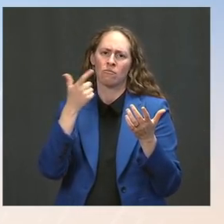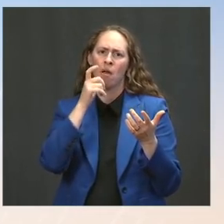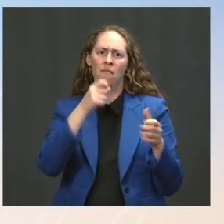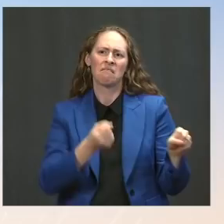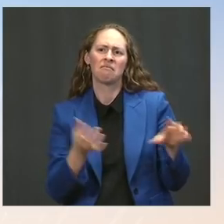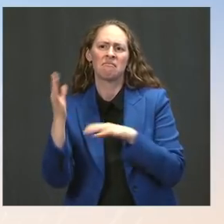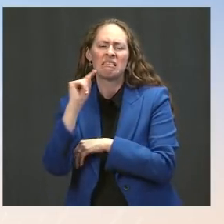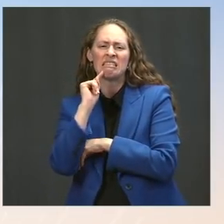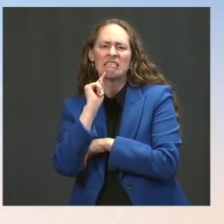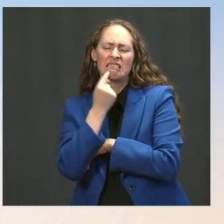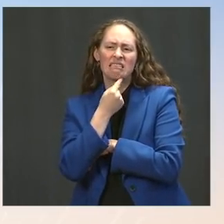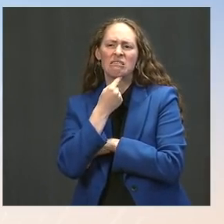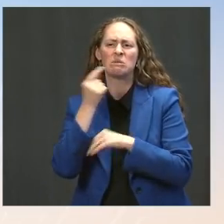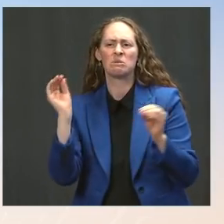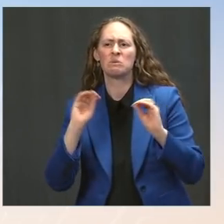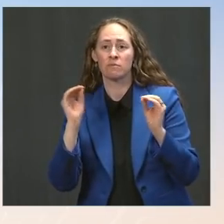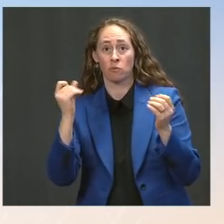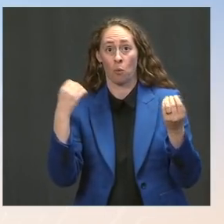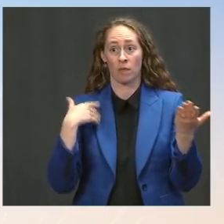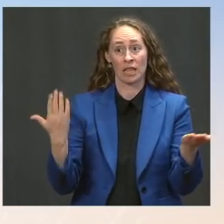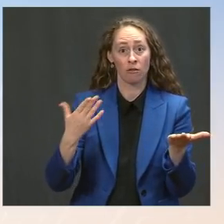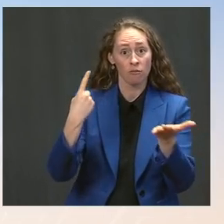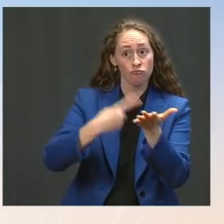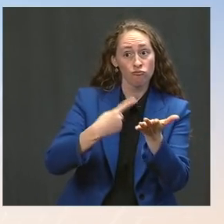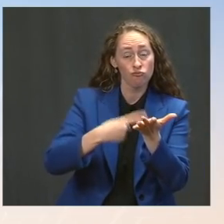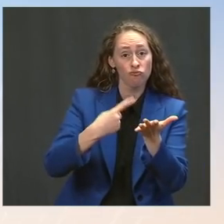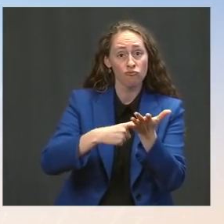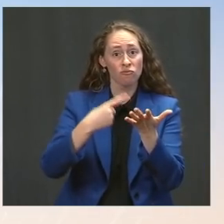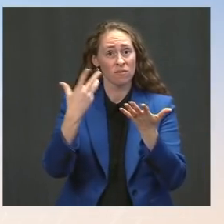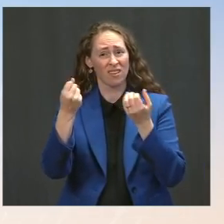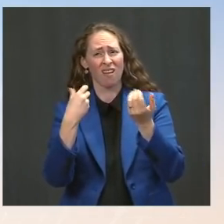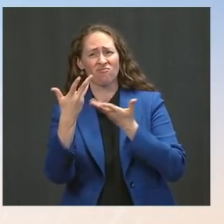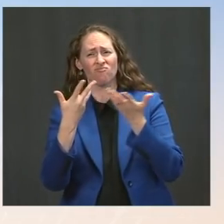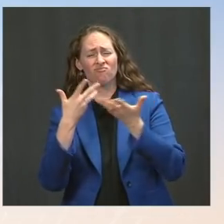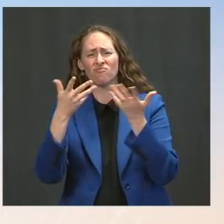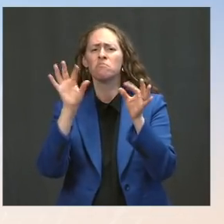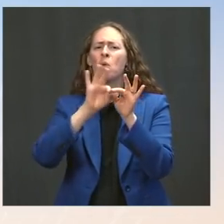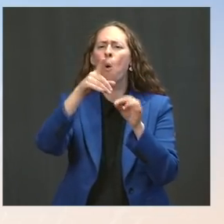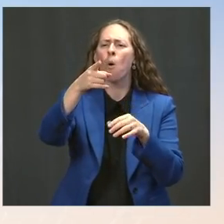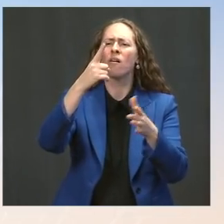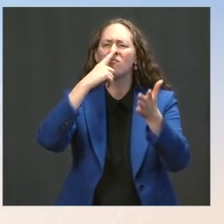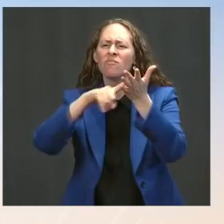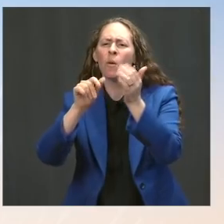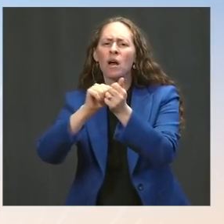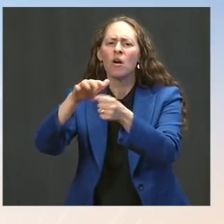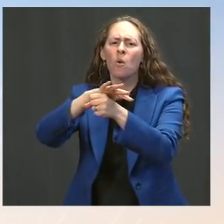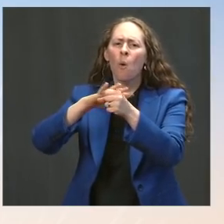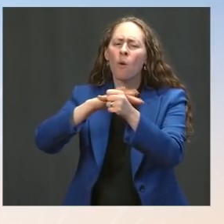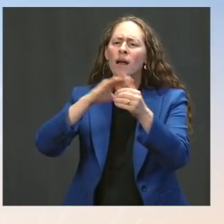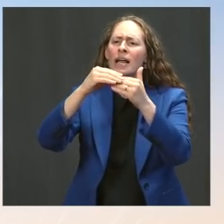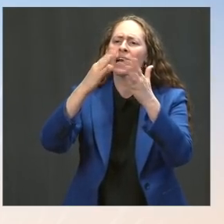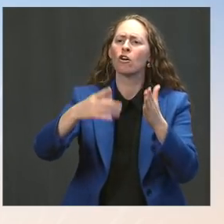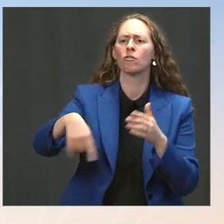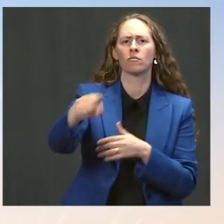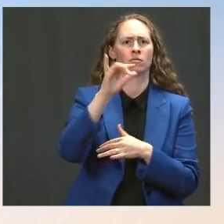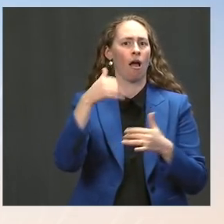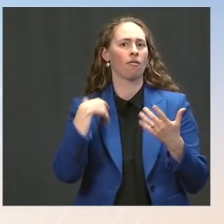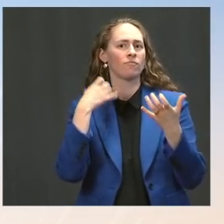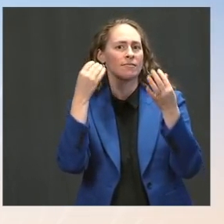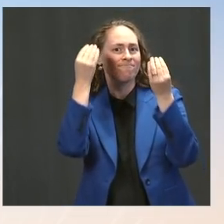whatever they want to talk about, as will people in local communities. But I just wanted to provide a quick update with all of your good questions. Aamer, go ahead.